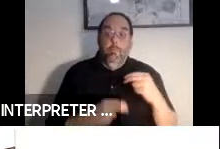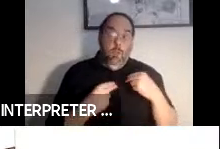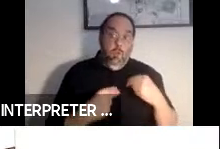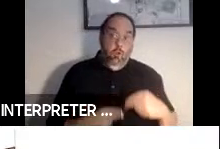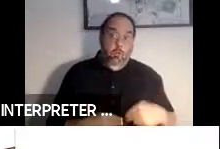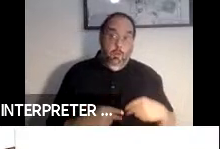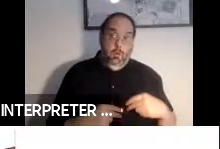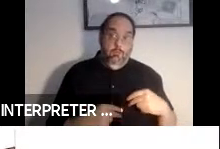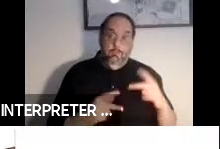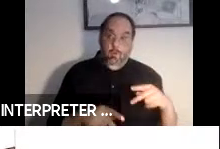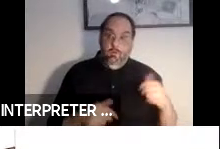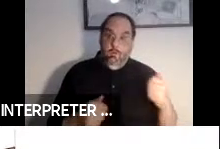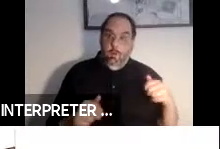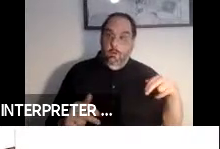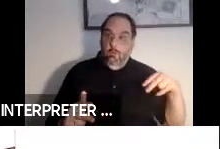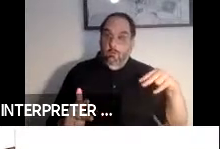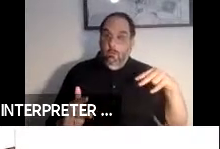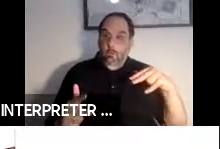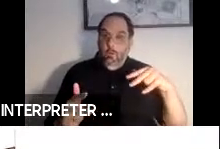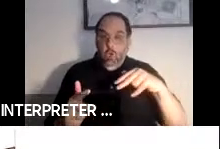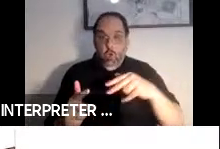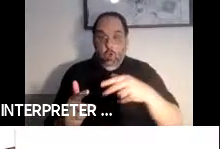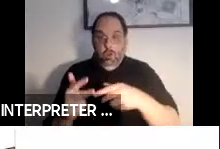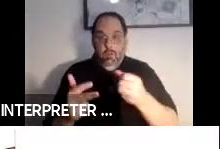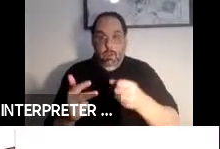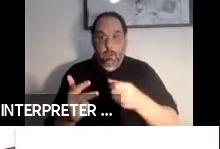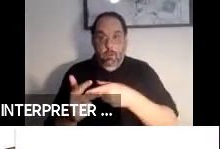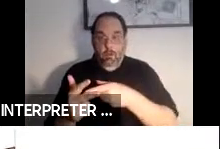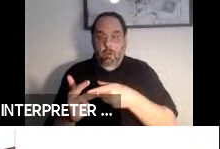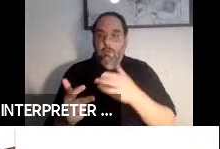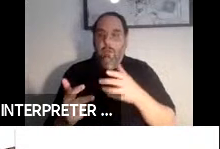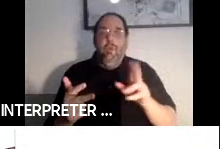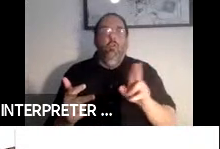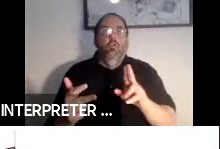get to the vehicle may be using some technology to assist that. And I am going to cover that in